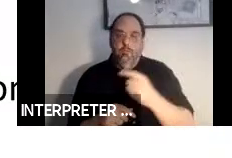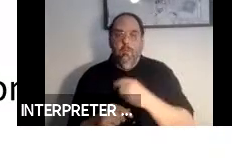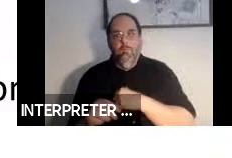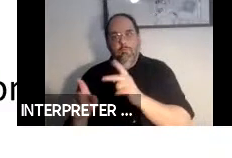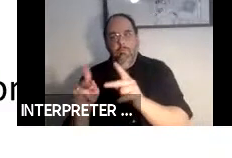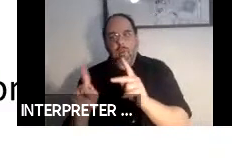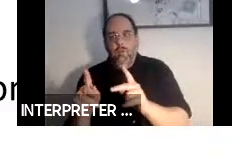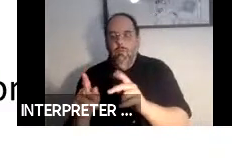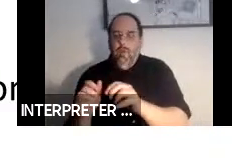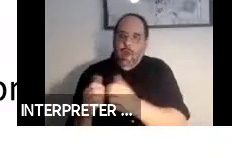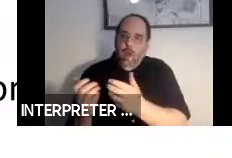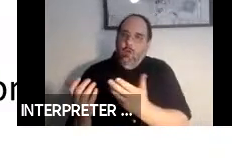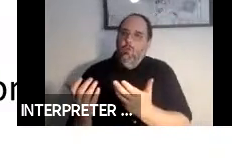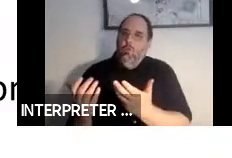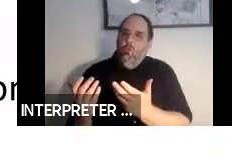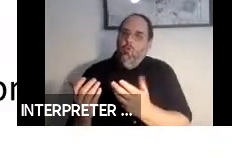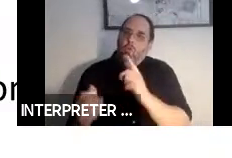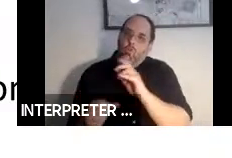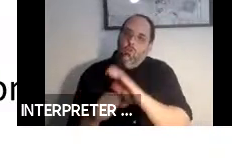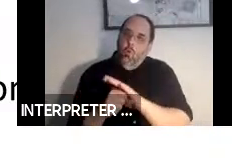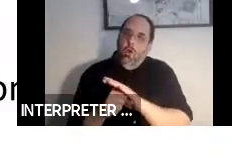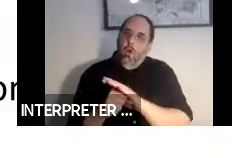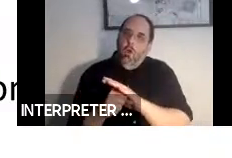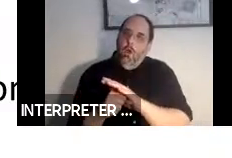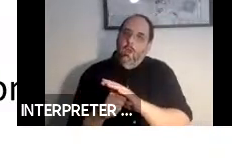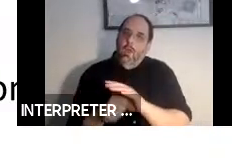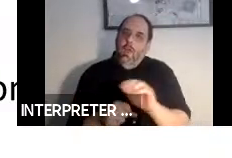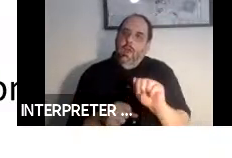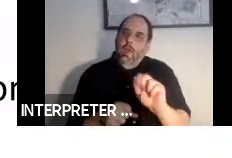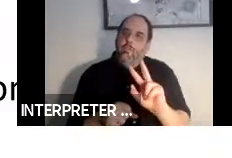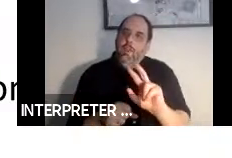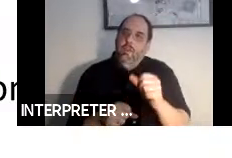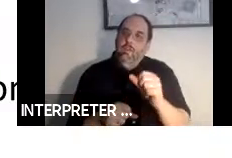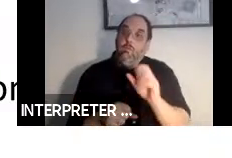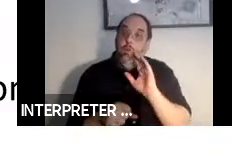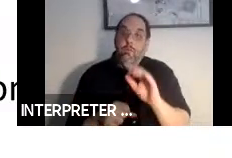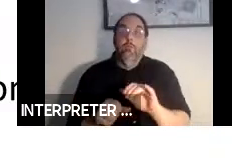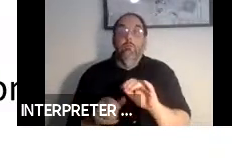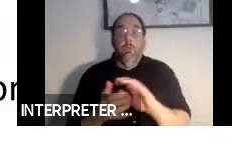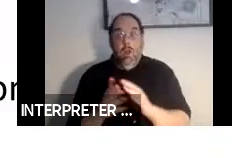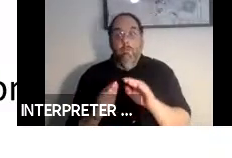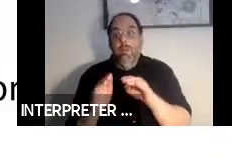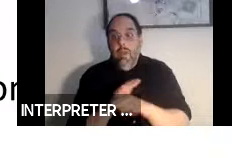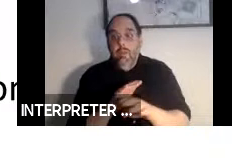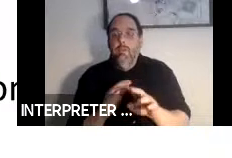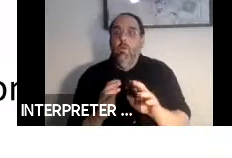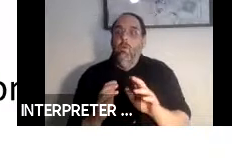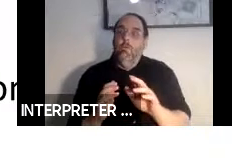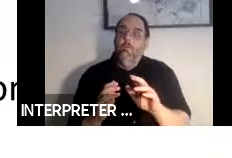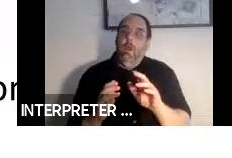on how to insure that AVs are accessible to and useable by persons with disabilities.